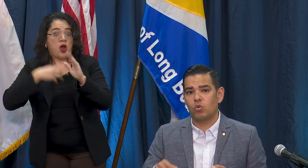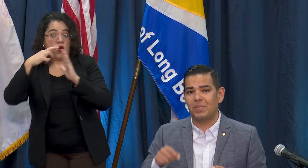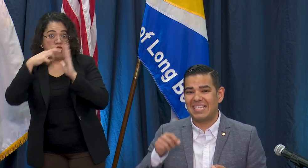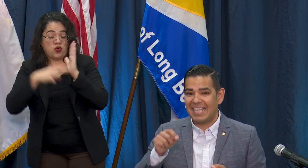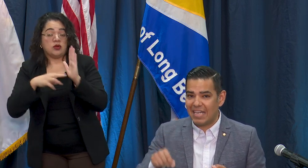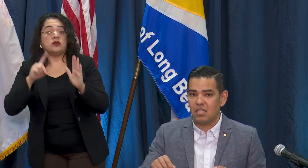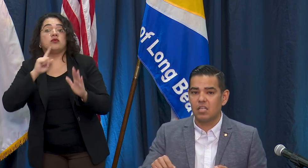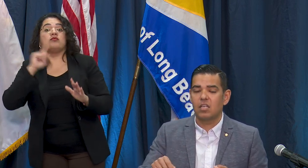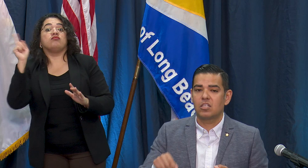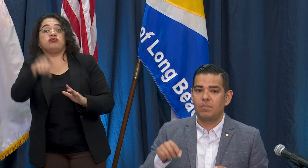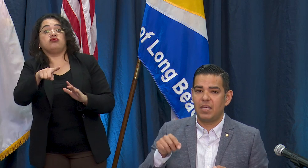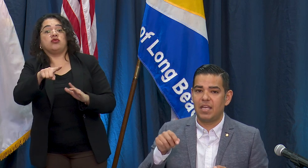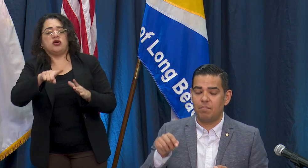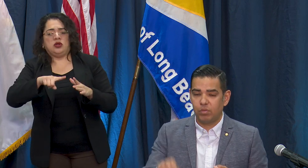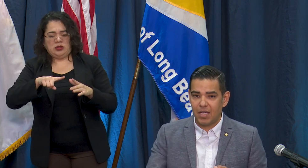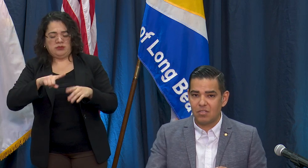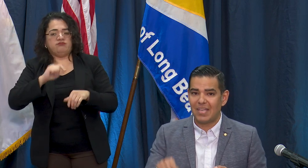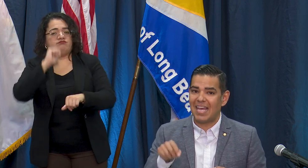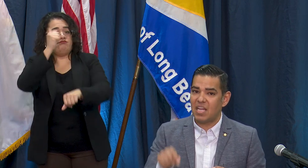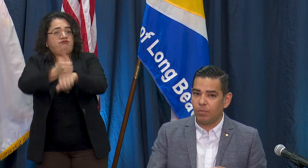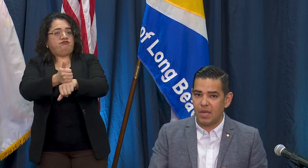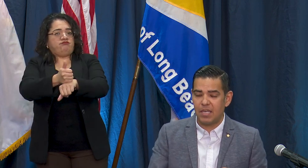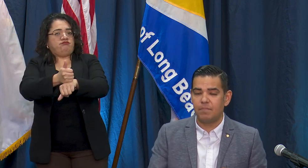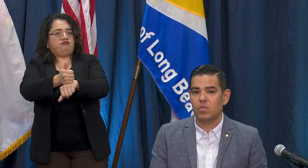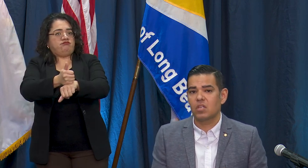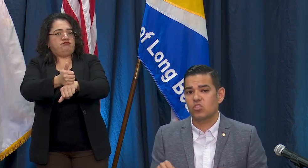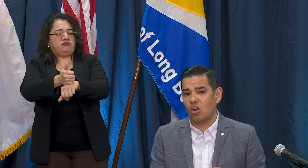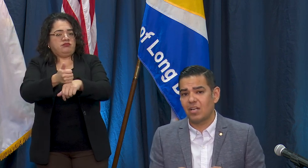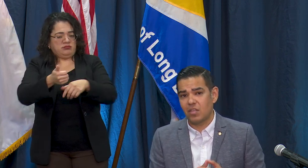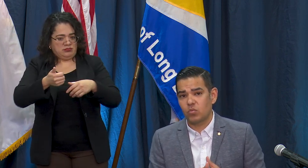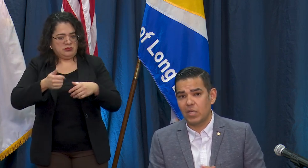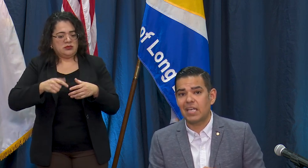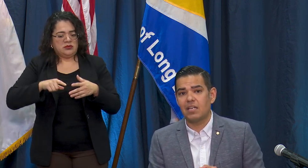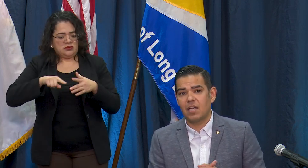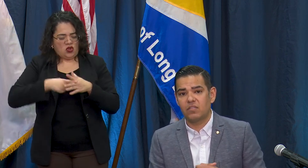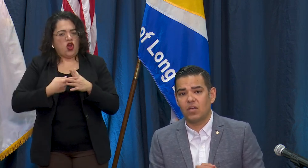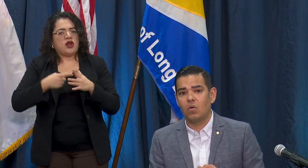will begin to be in place and implemented starting this weekend. So